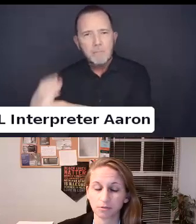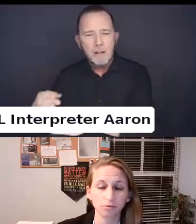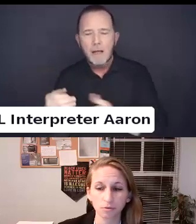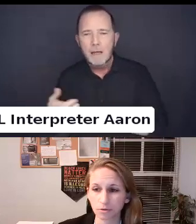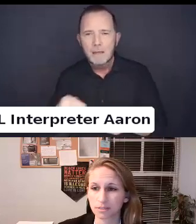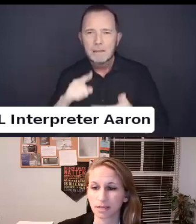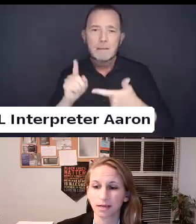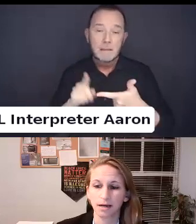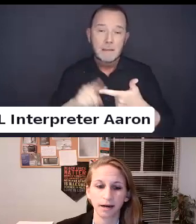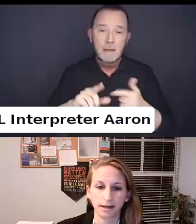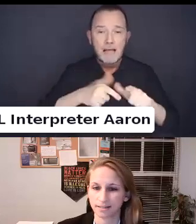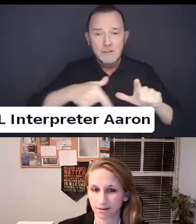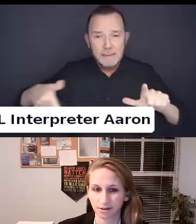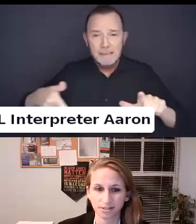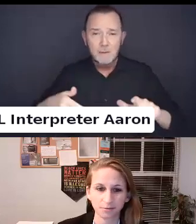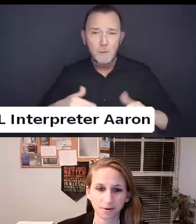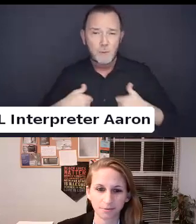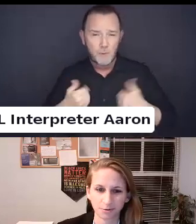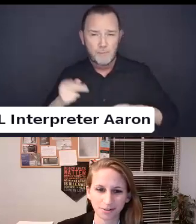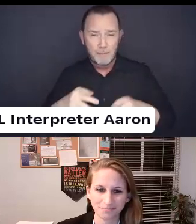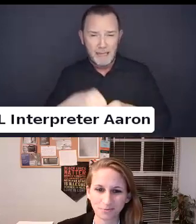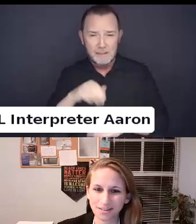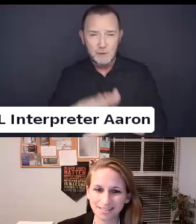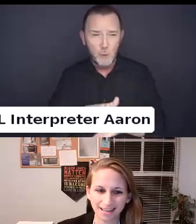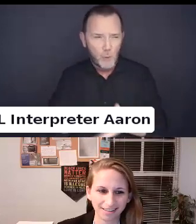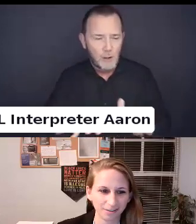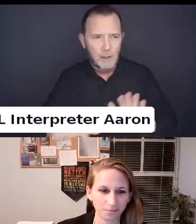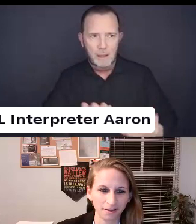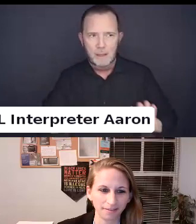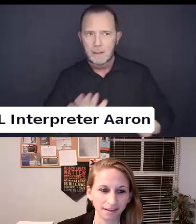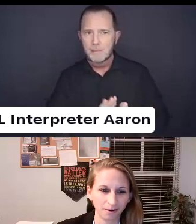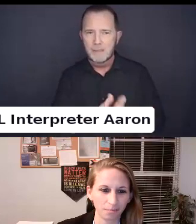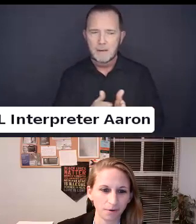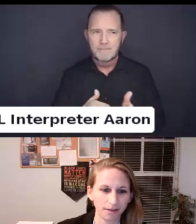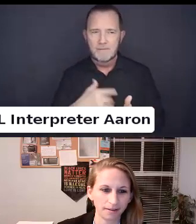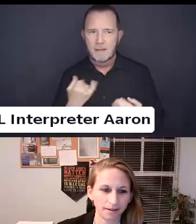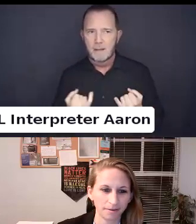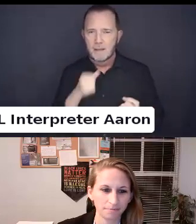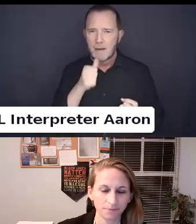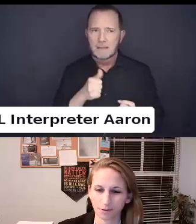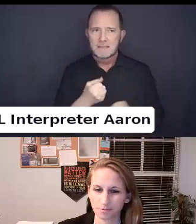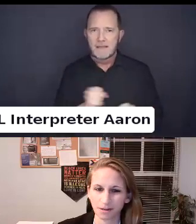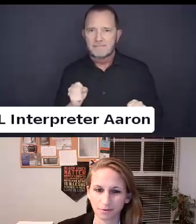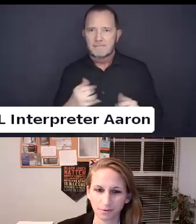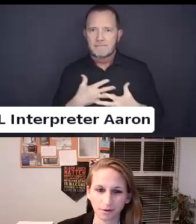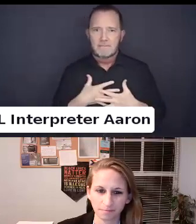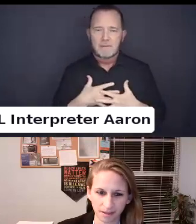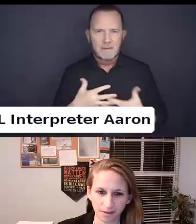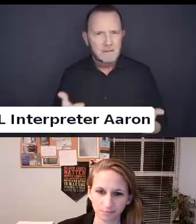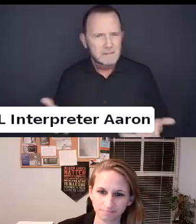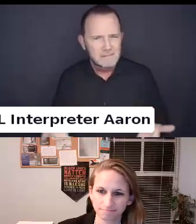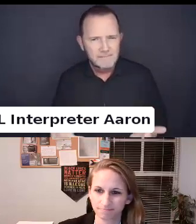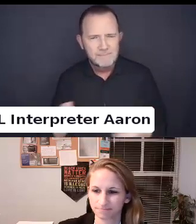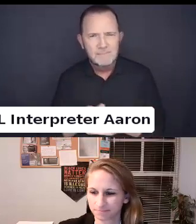So good to be here with you all.